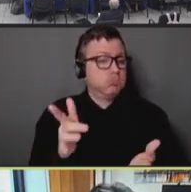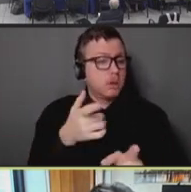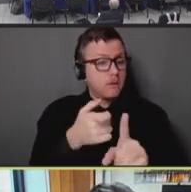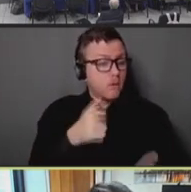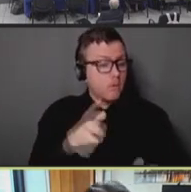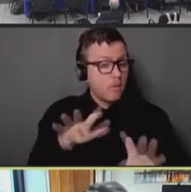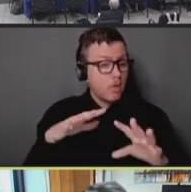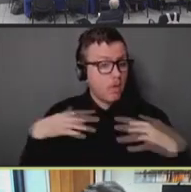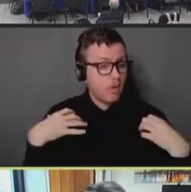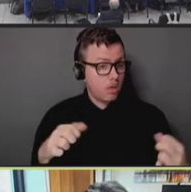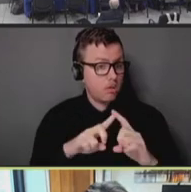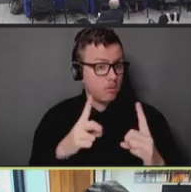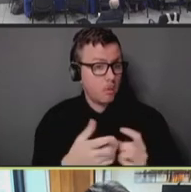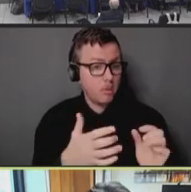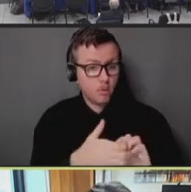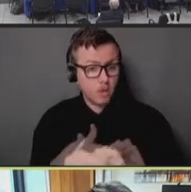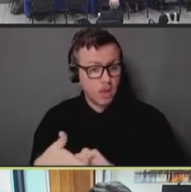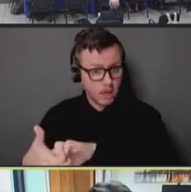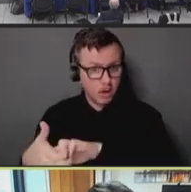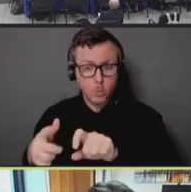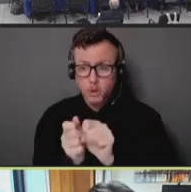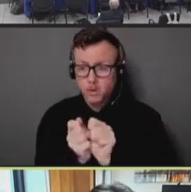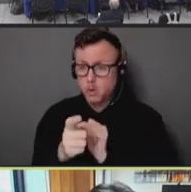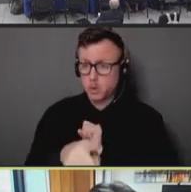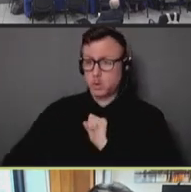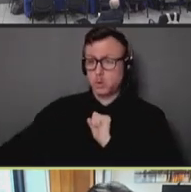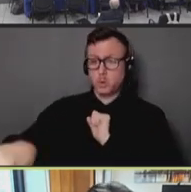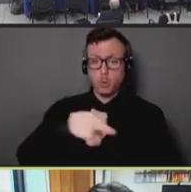in partnership with all of you, and with partnership with the Department